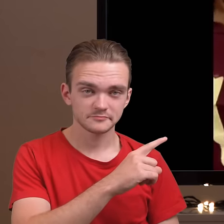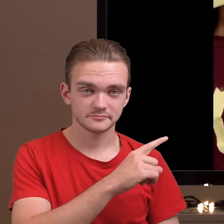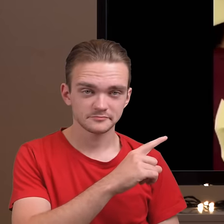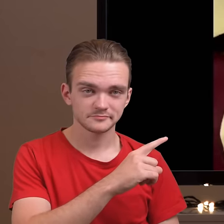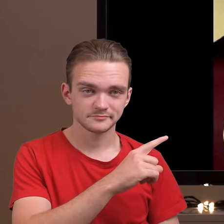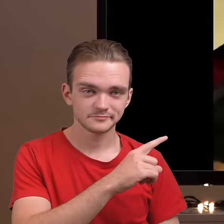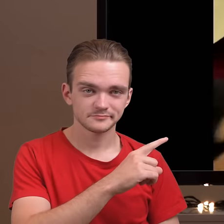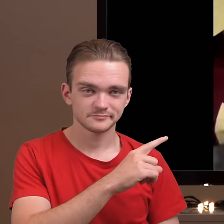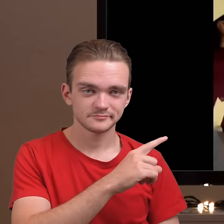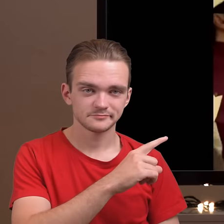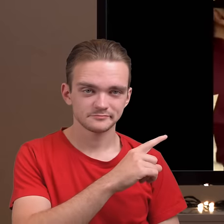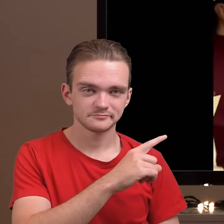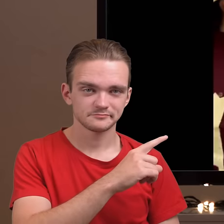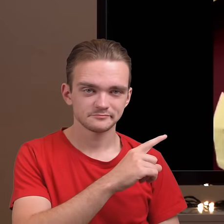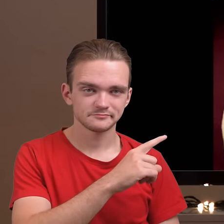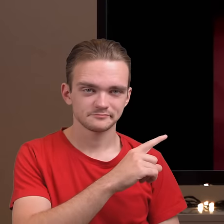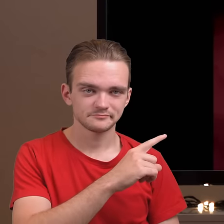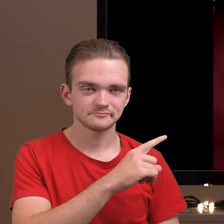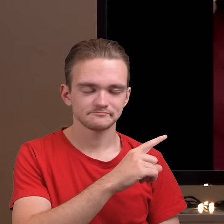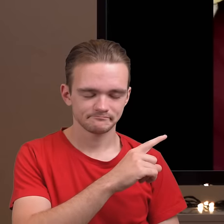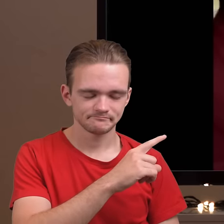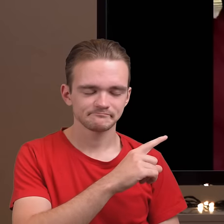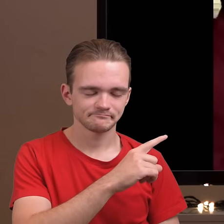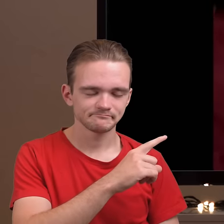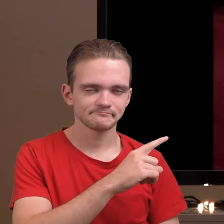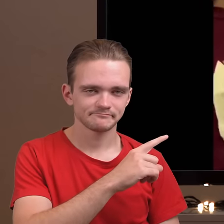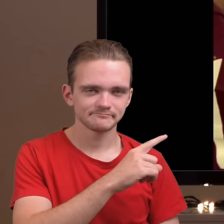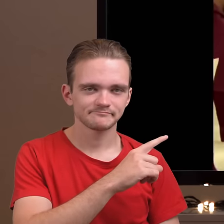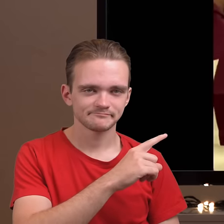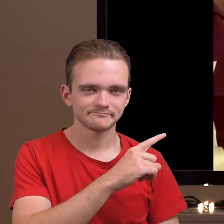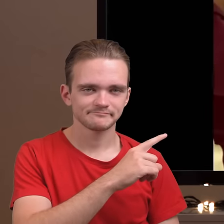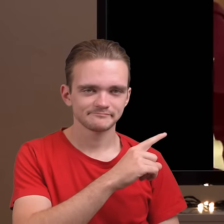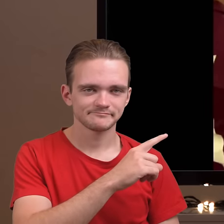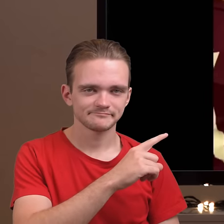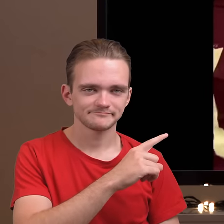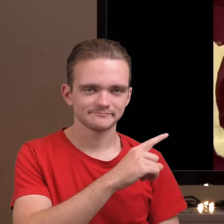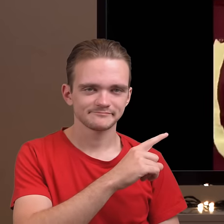Mancera no no no but when it fell on line 12 who ruled Claudia And then whose